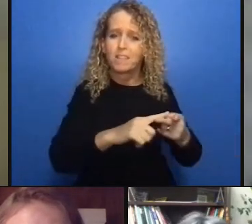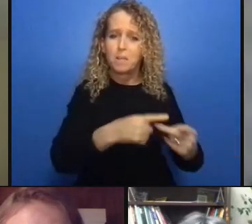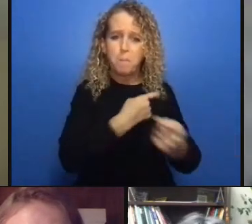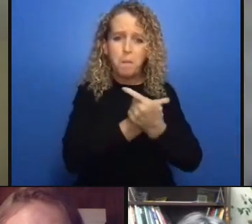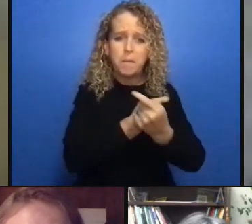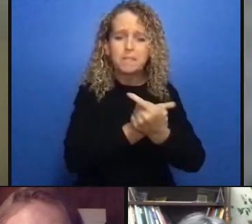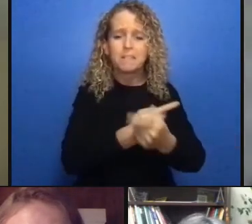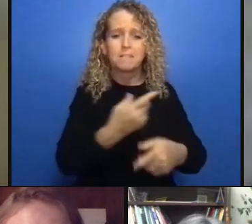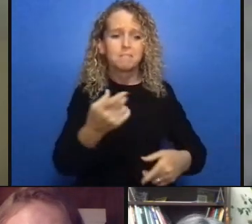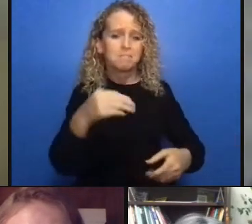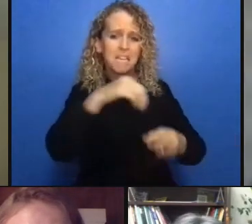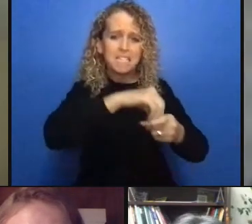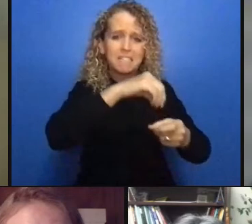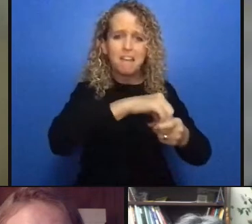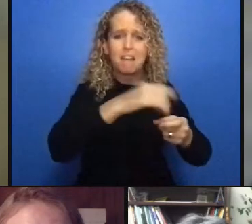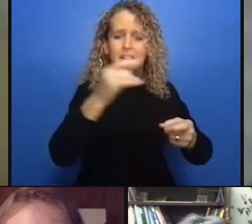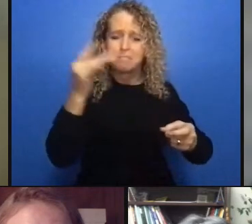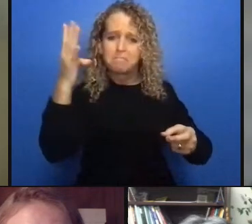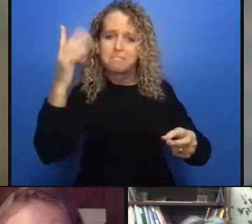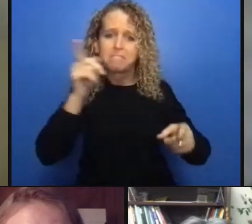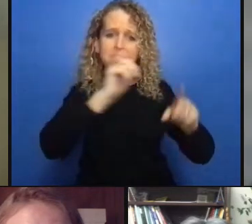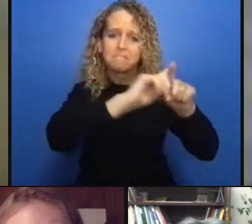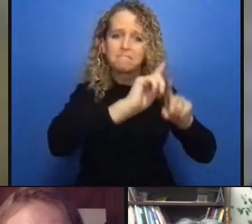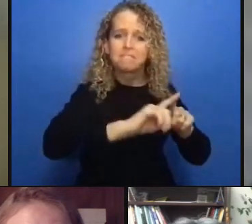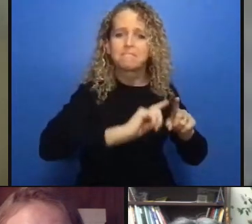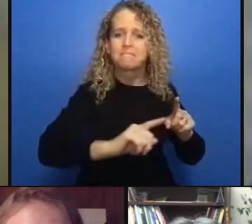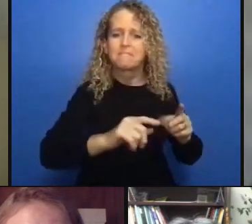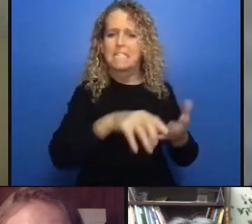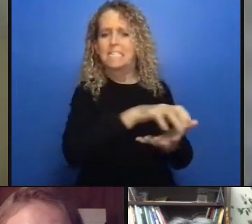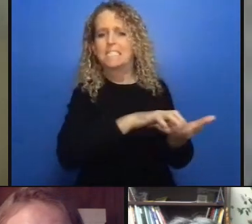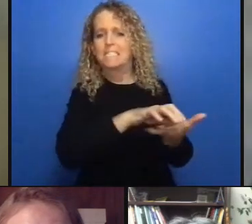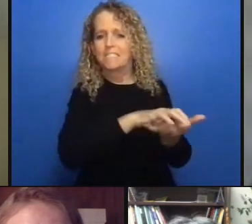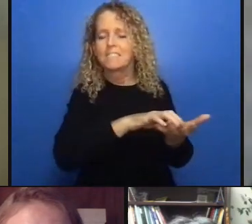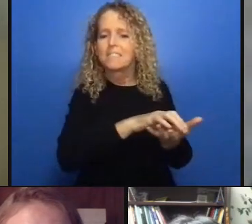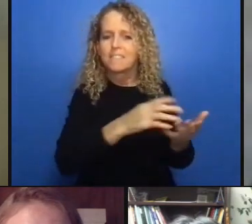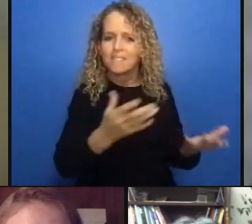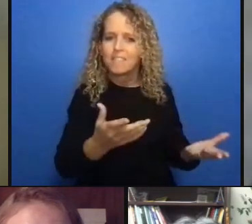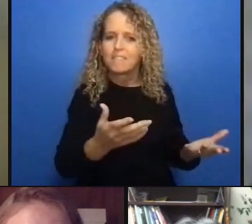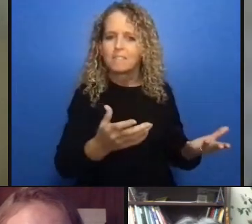on more concrete immediate recommendations and the ones that are longer term like a lot